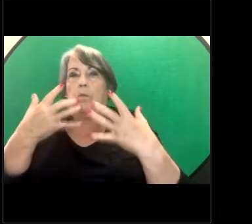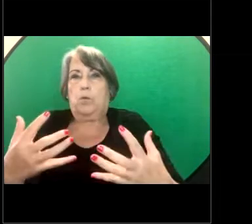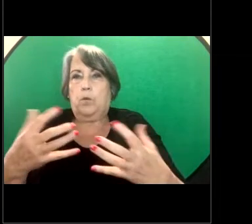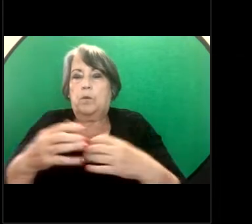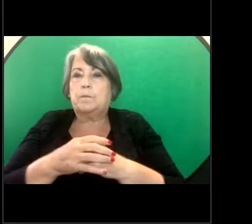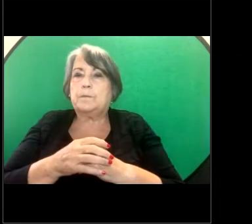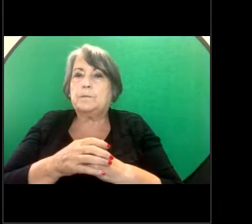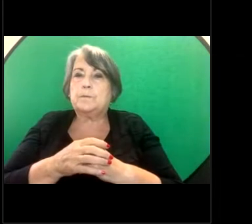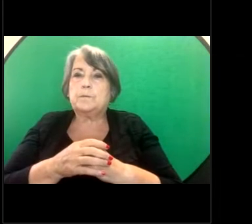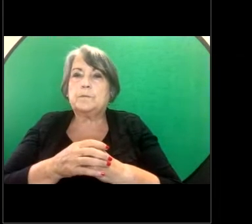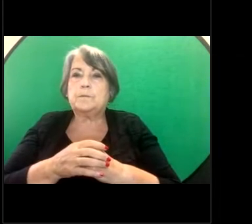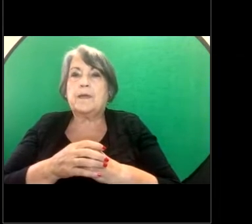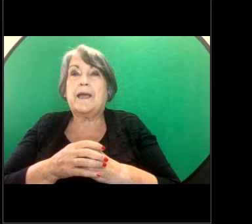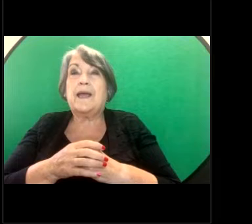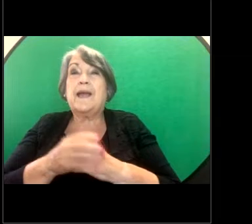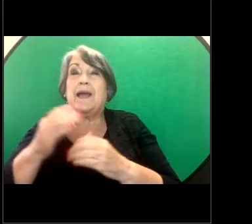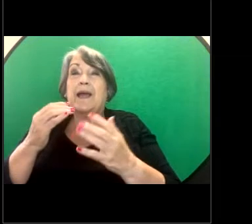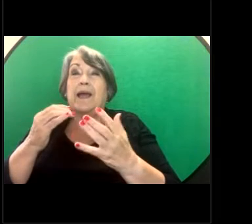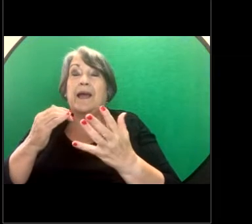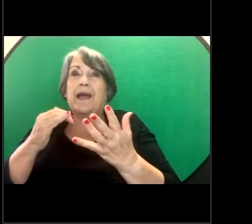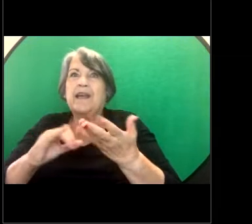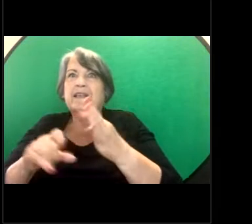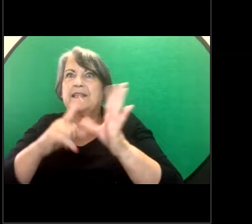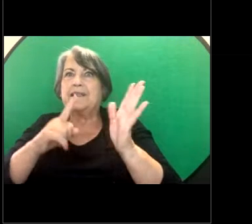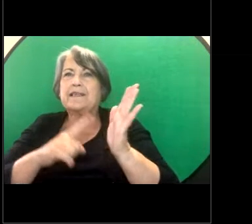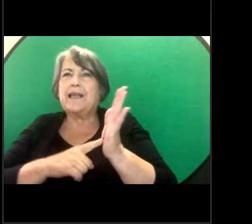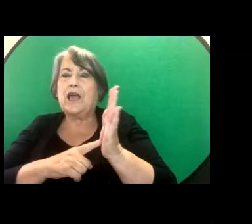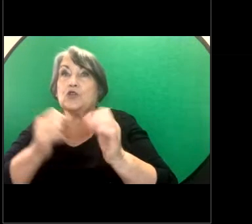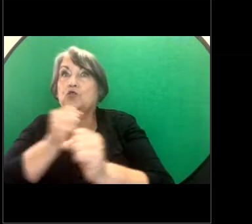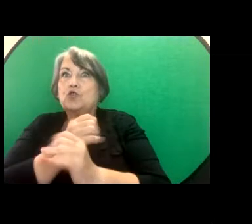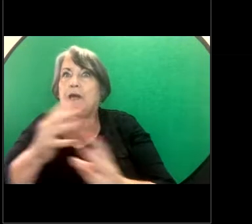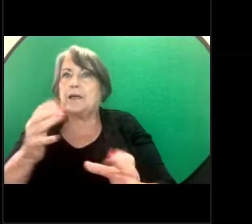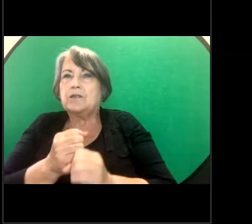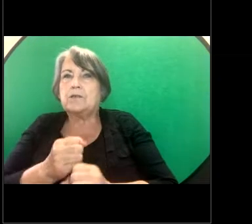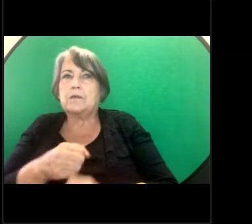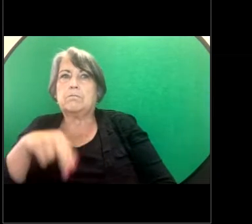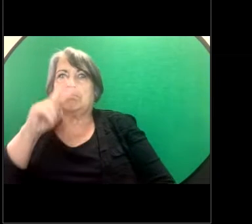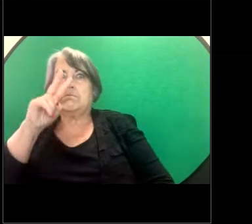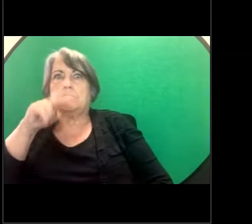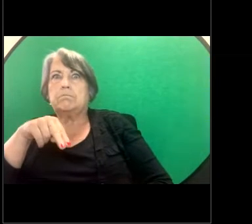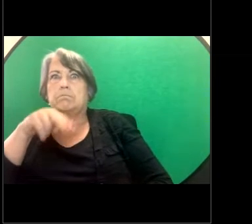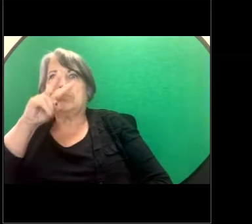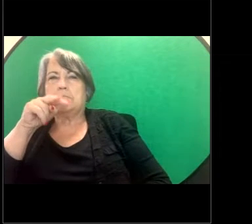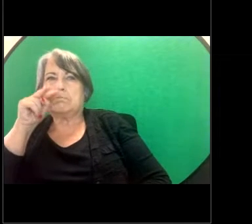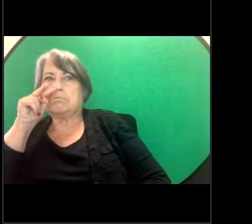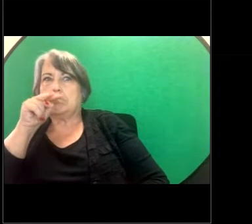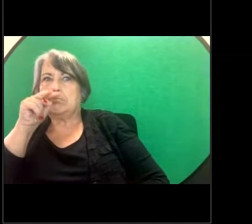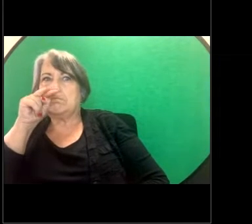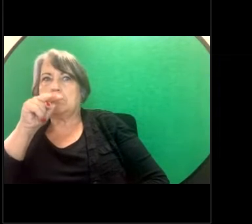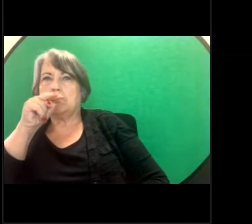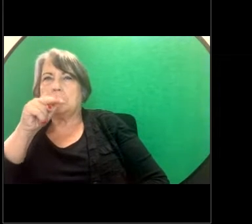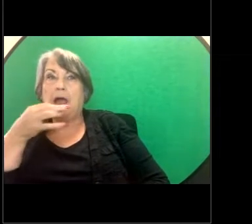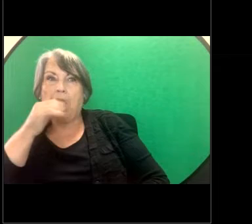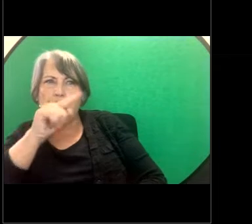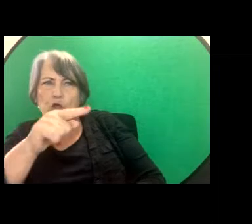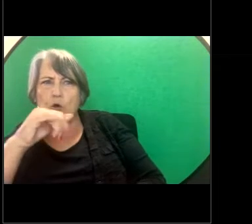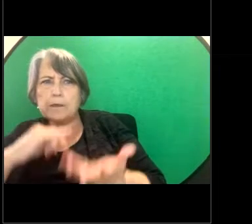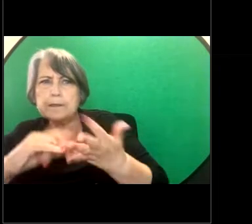sexual gestures, leering and staring, questions about a person's sex life and sex-based insults.